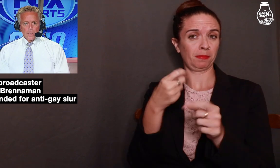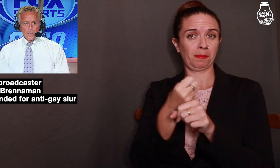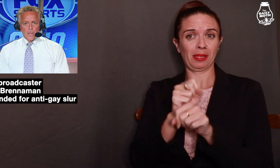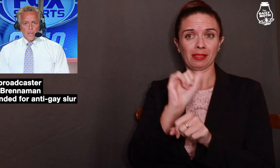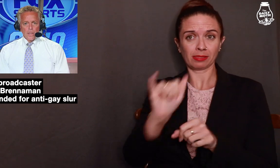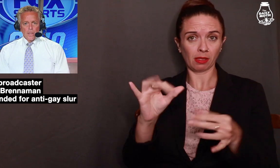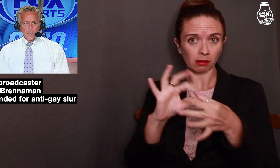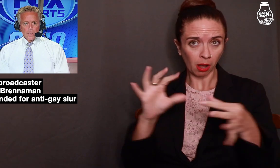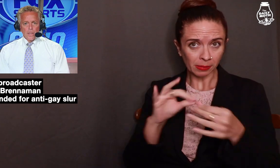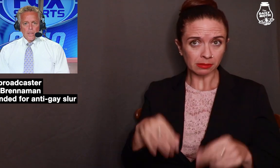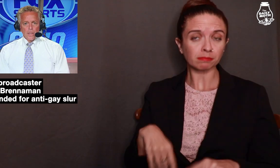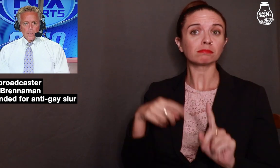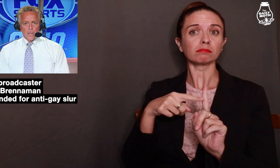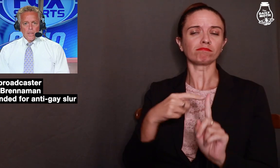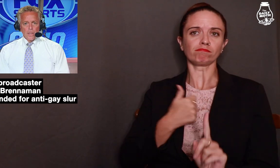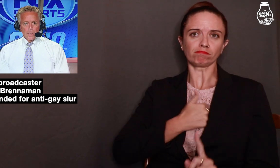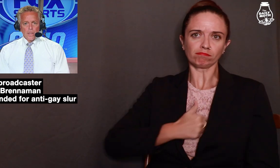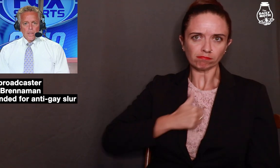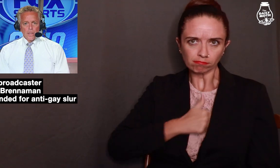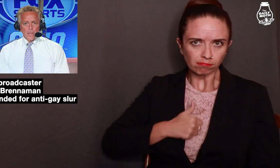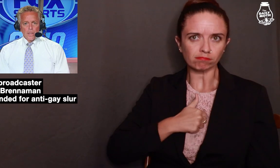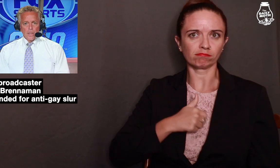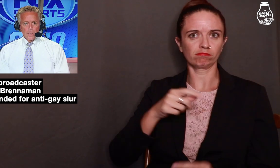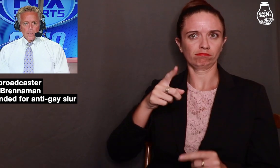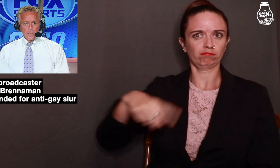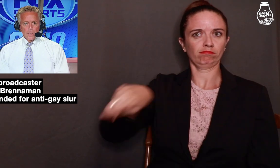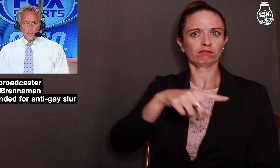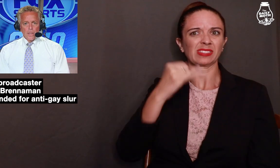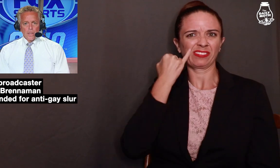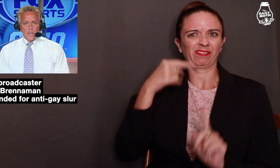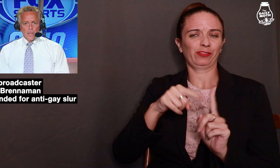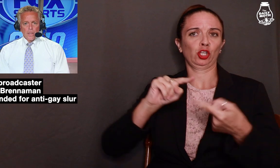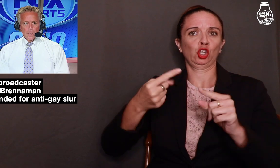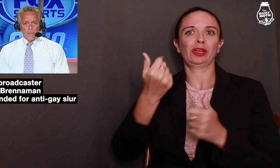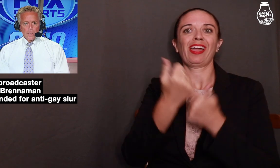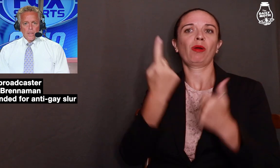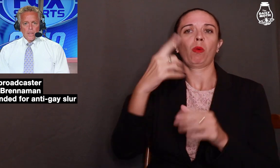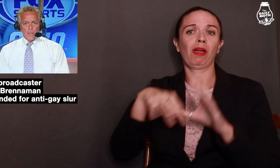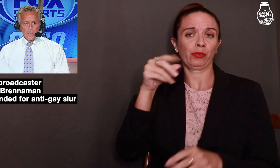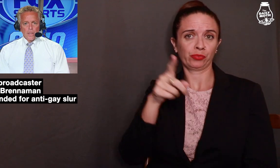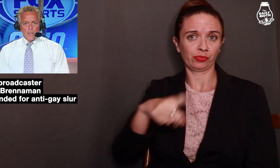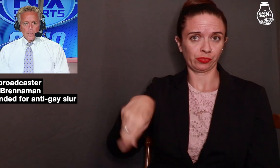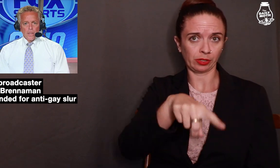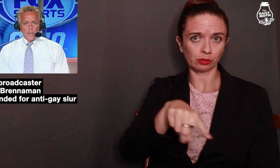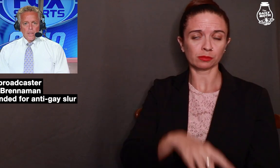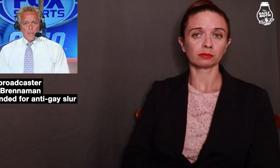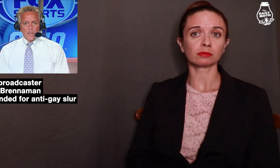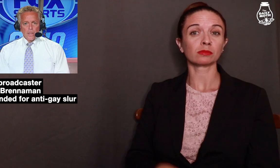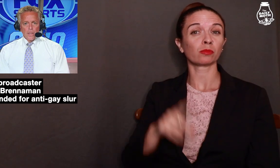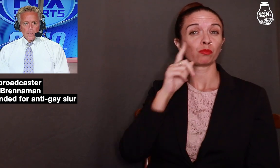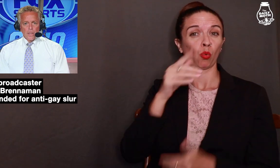he made that comment and he was very sorry if he hurt anyone out there.